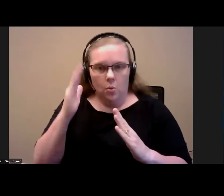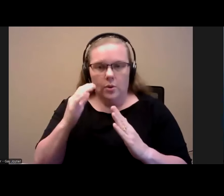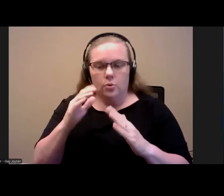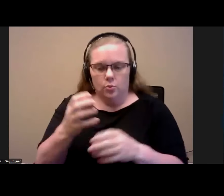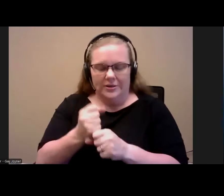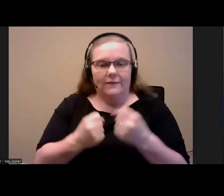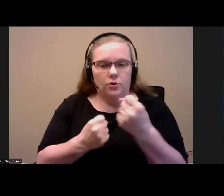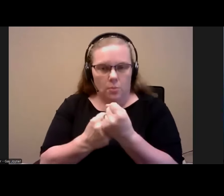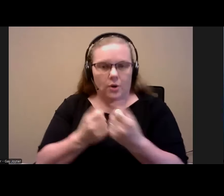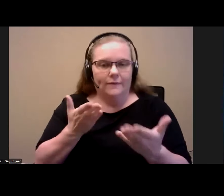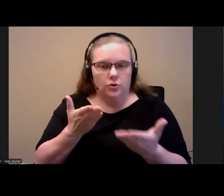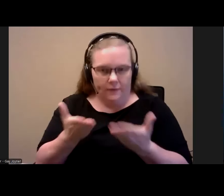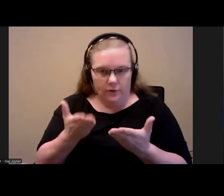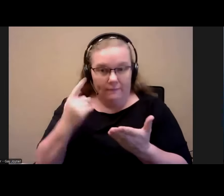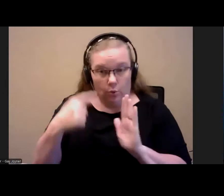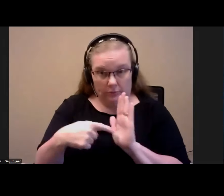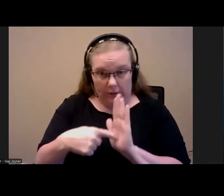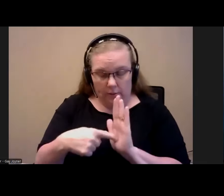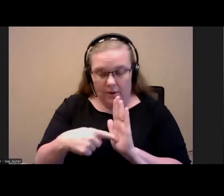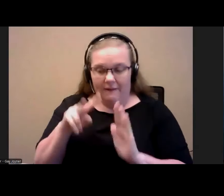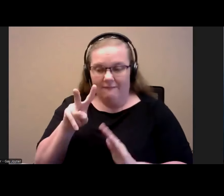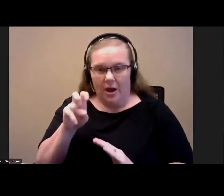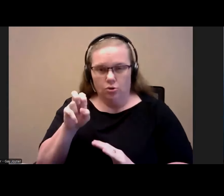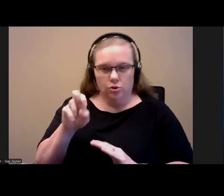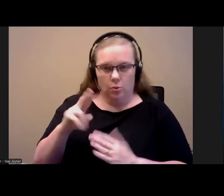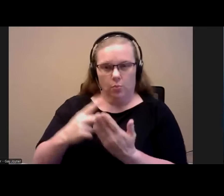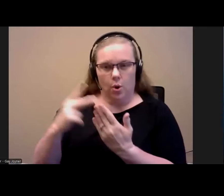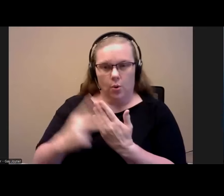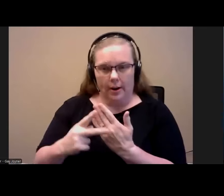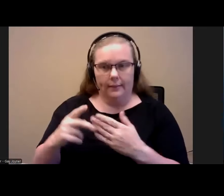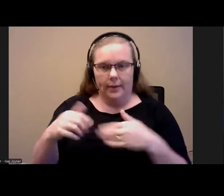We have, for example, a voucher program specifically to address homelessness among